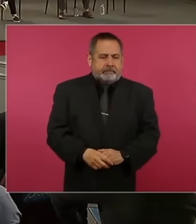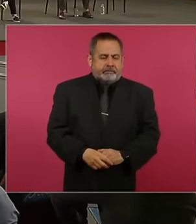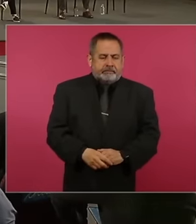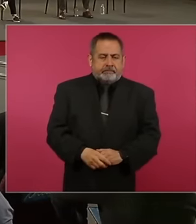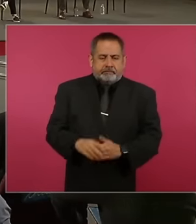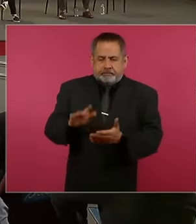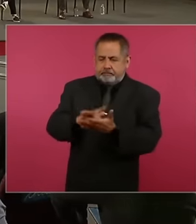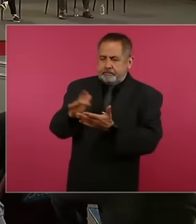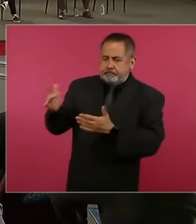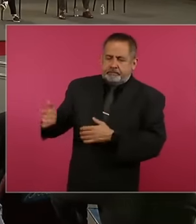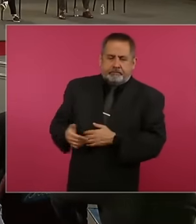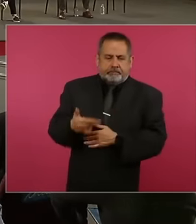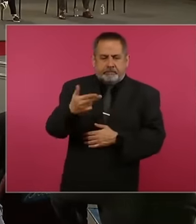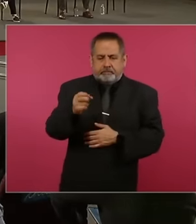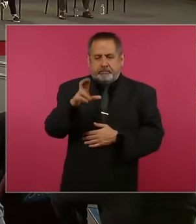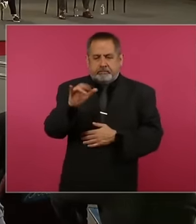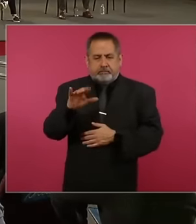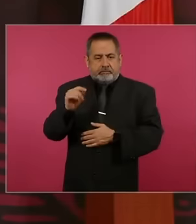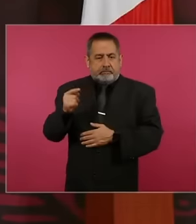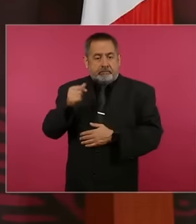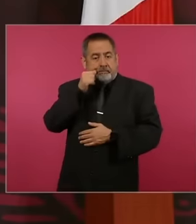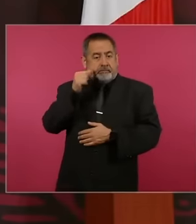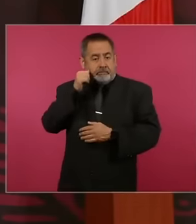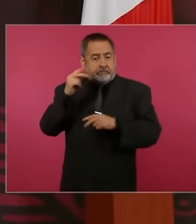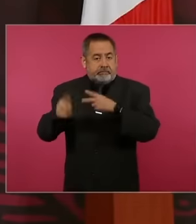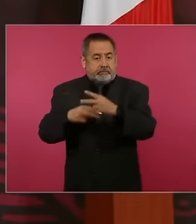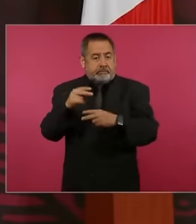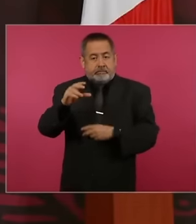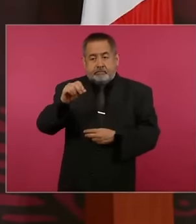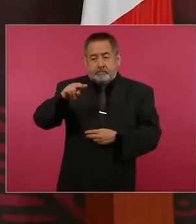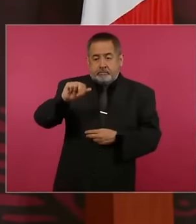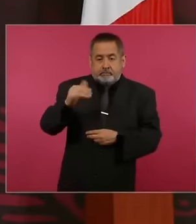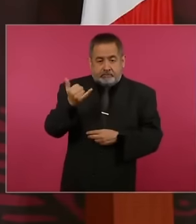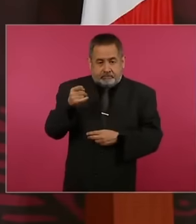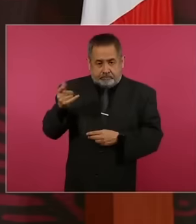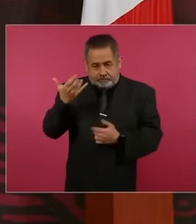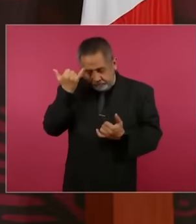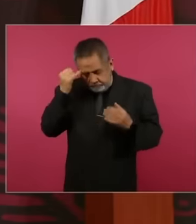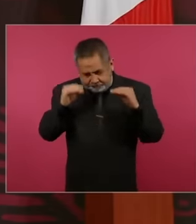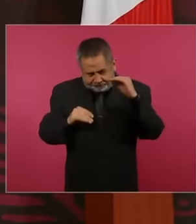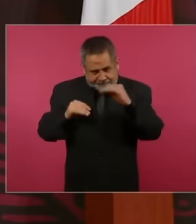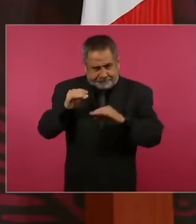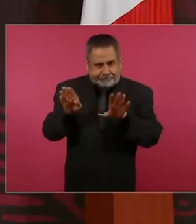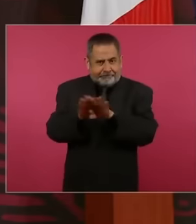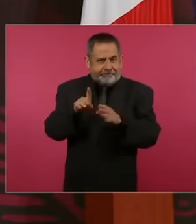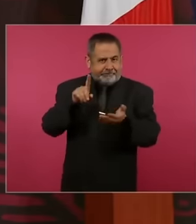Horacio because yesterday I came to conit, they put a lot of effort into making